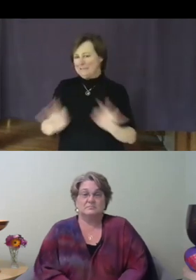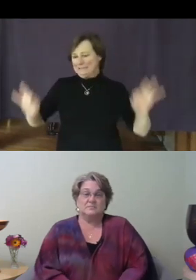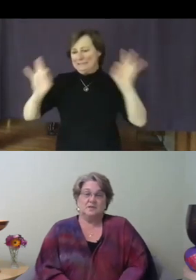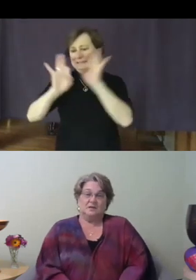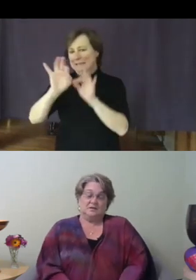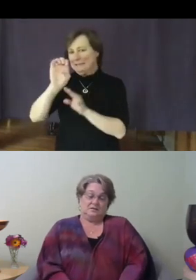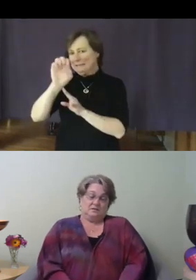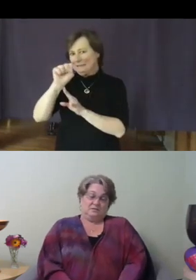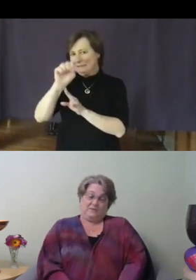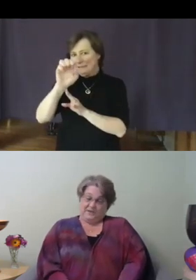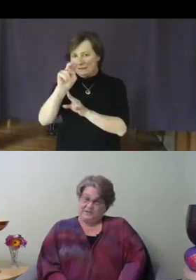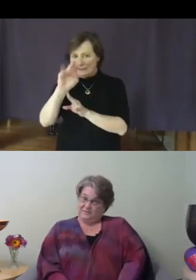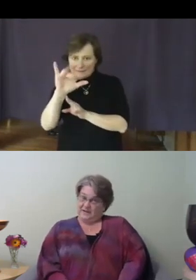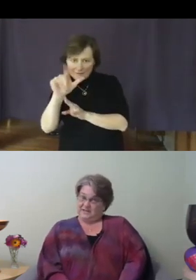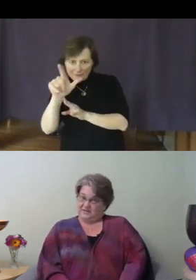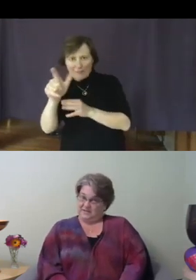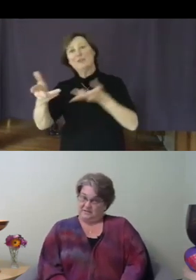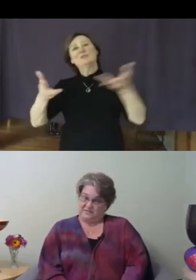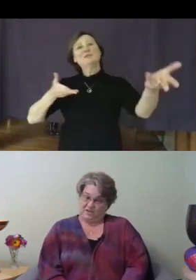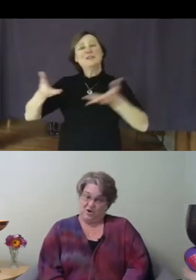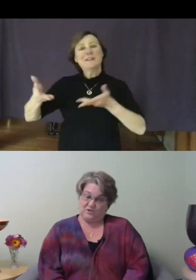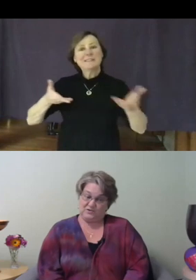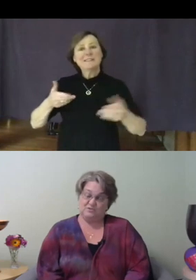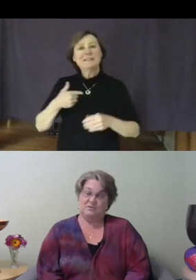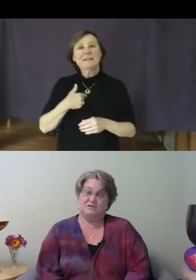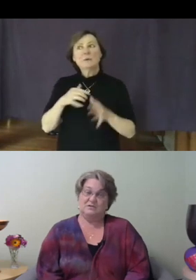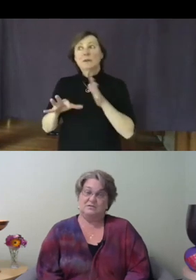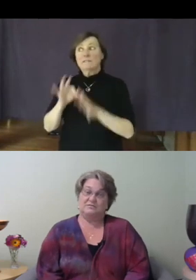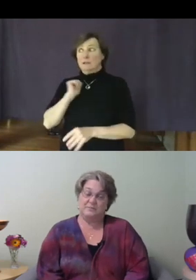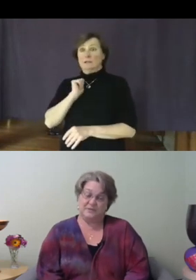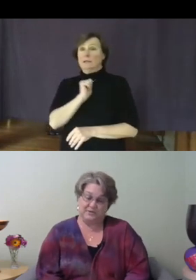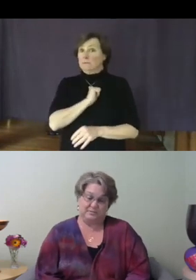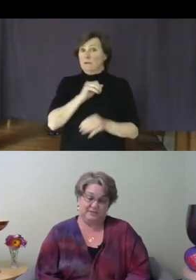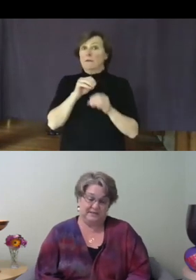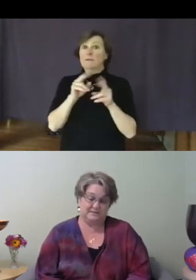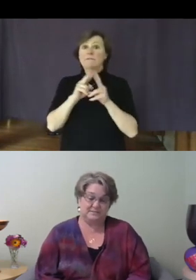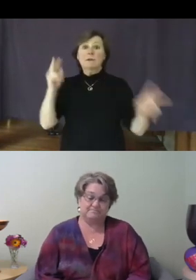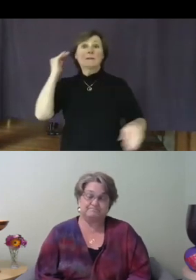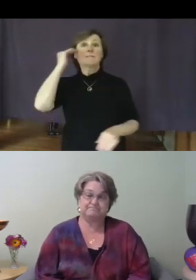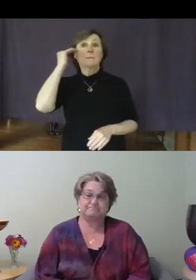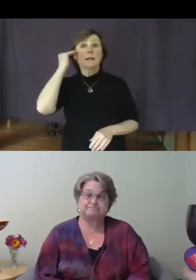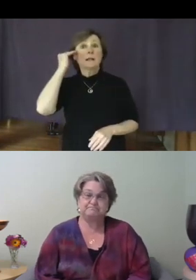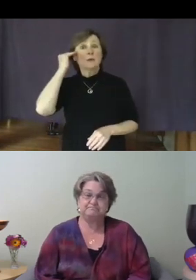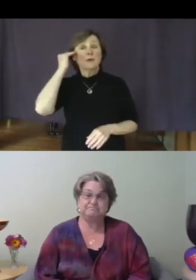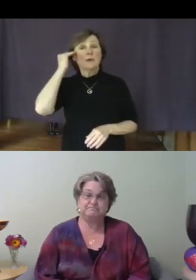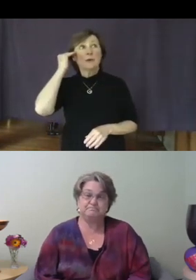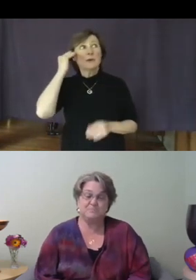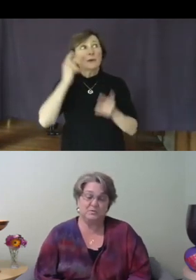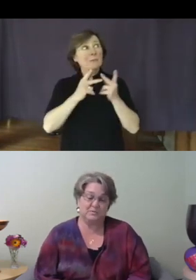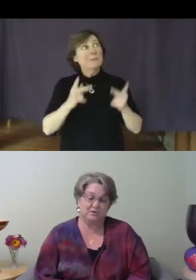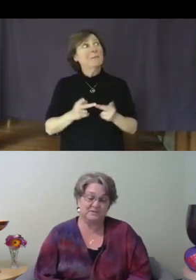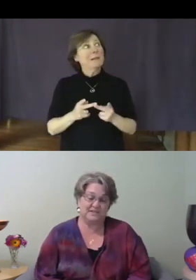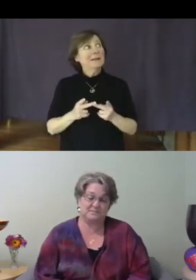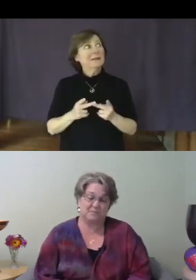We also find ourselves in an all too familiar place, with the protests sparked